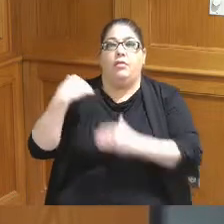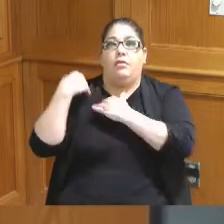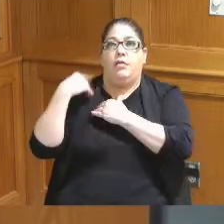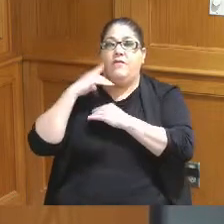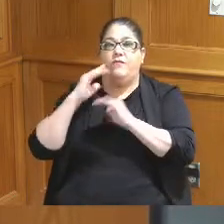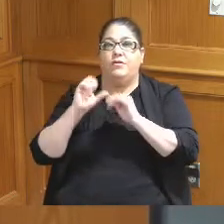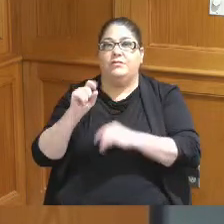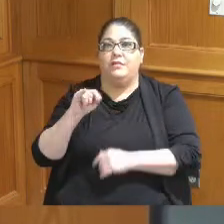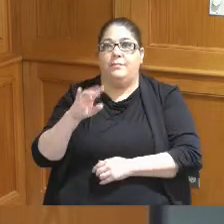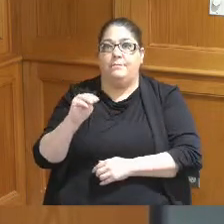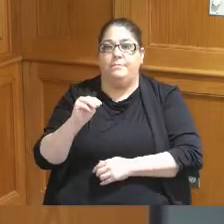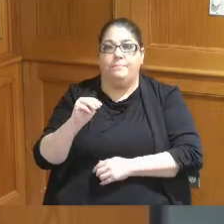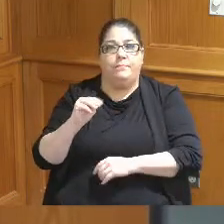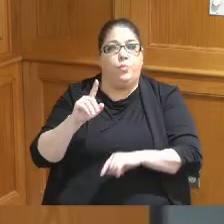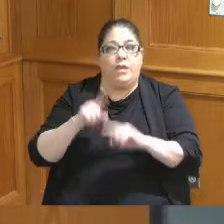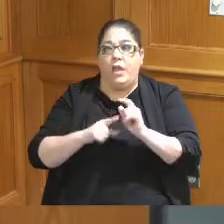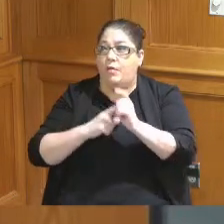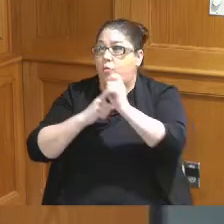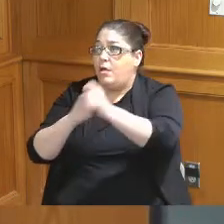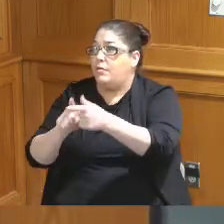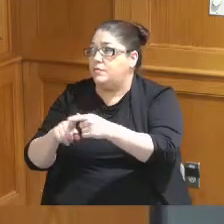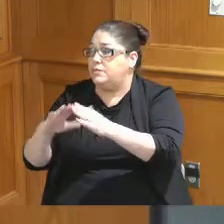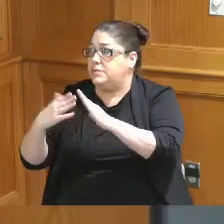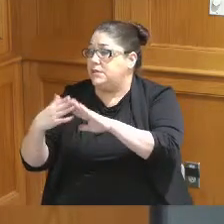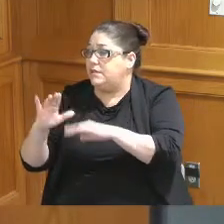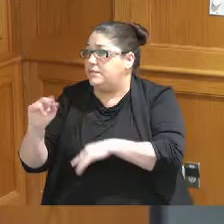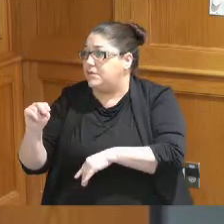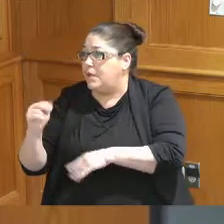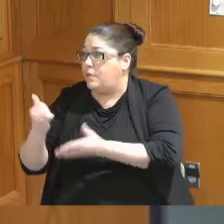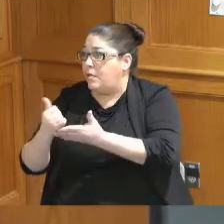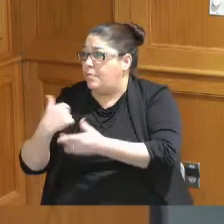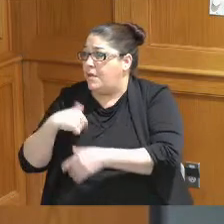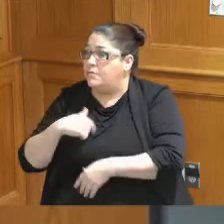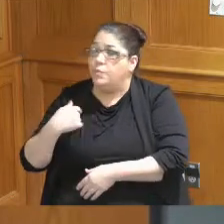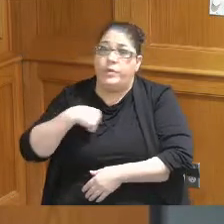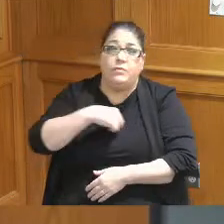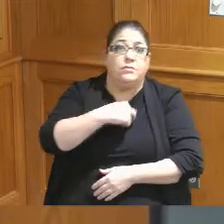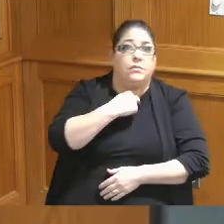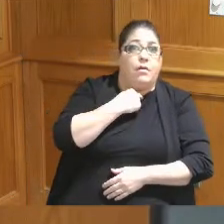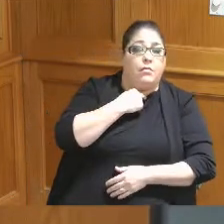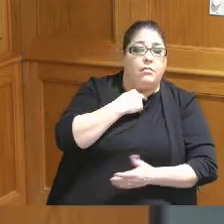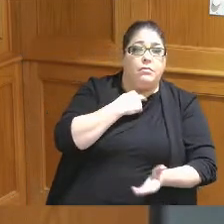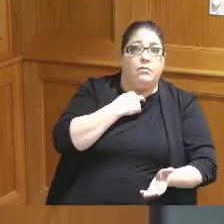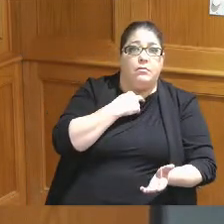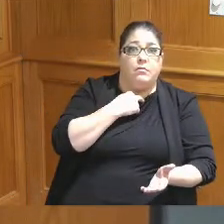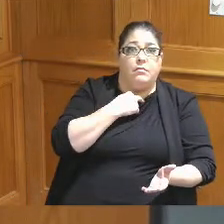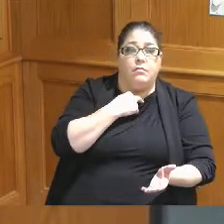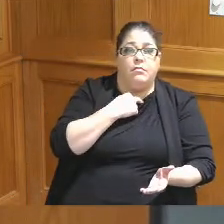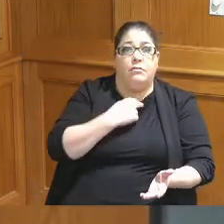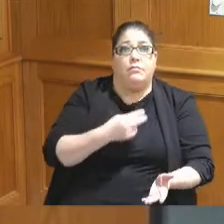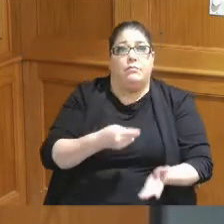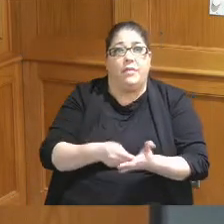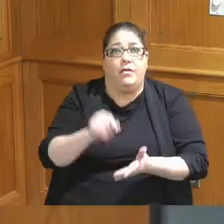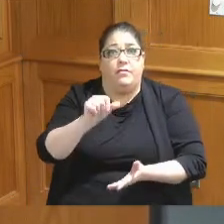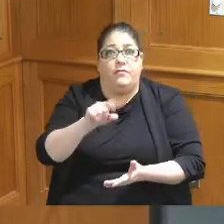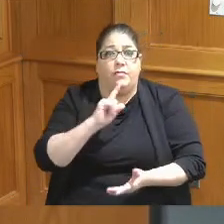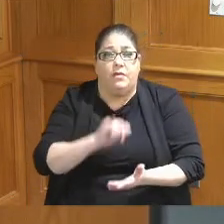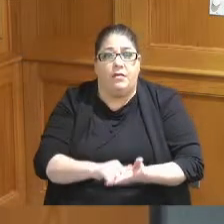us we can't run to the city to help us we have to we'll be on the hook and I just wanted to make